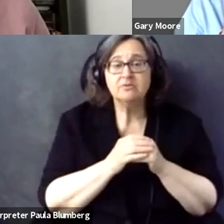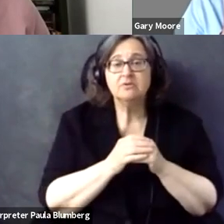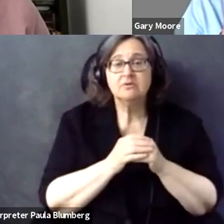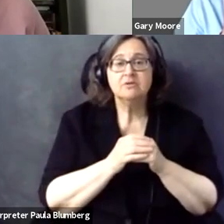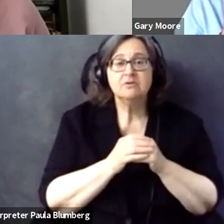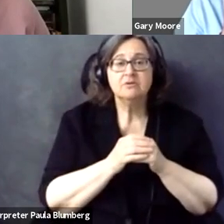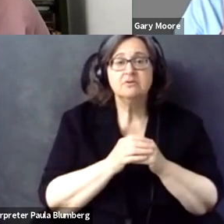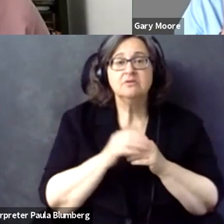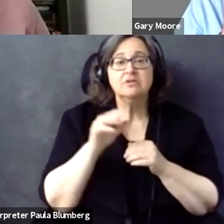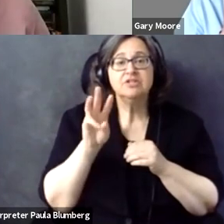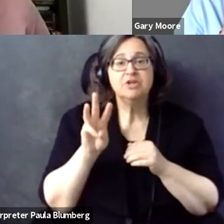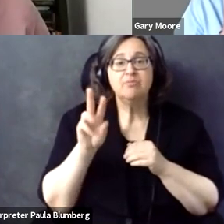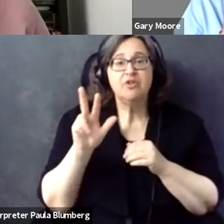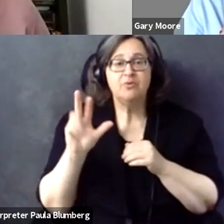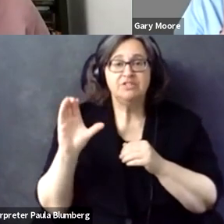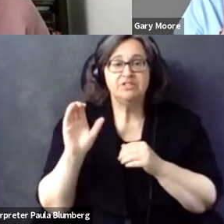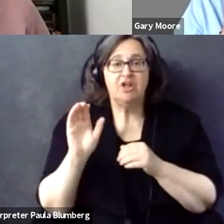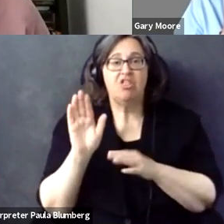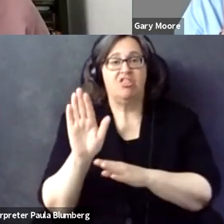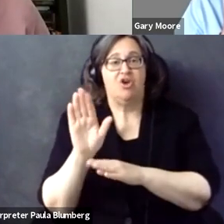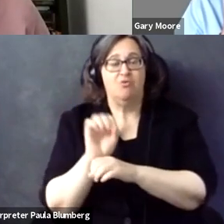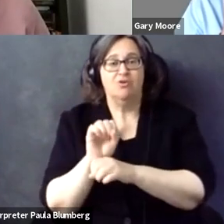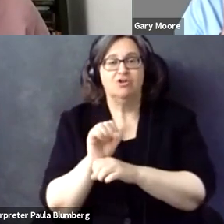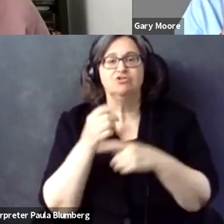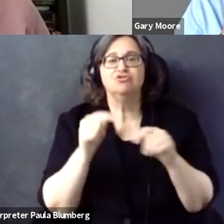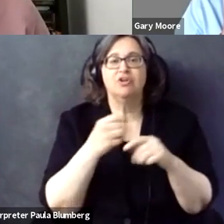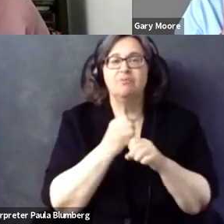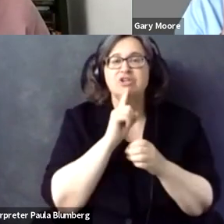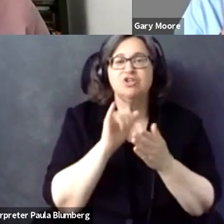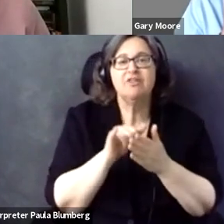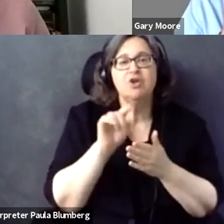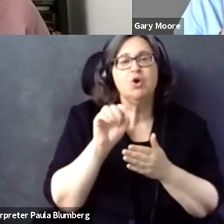I think. But there are many tools out there.